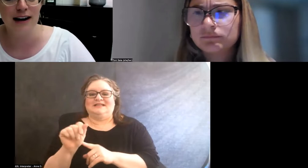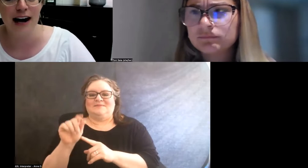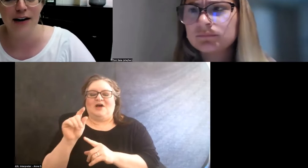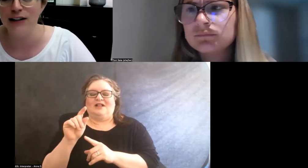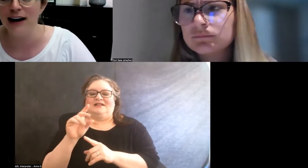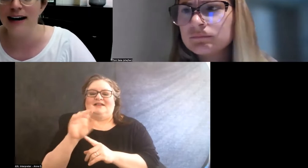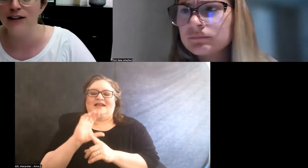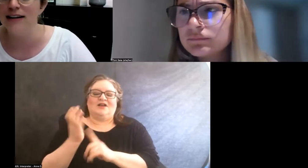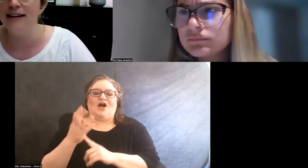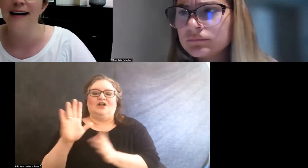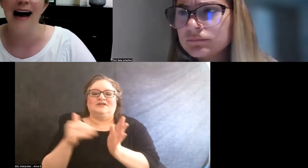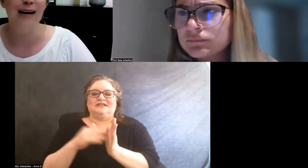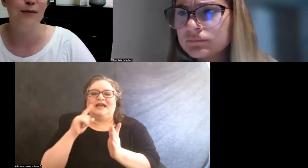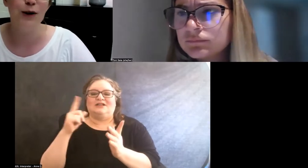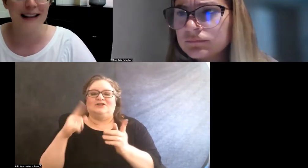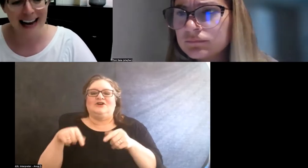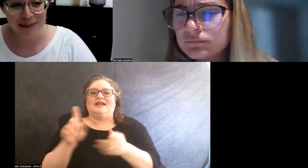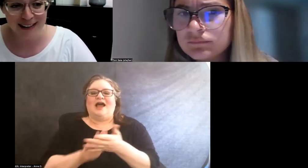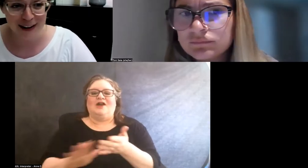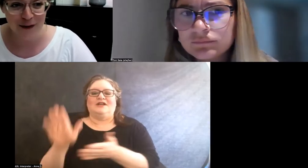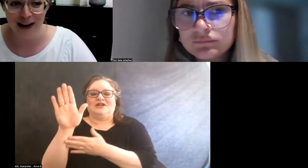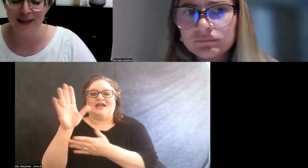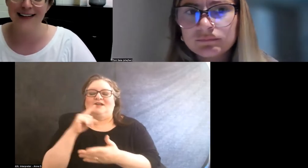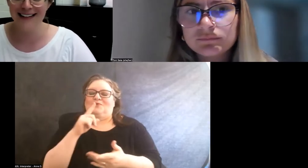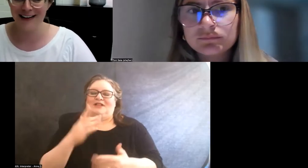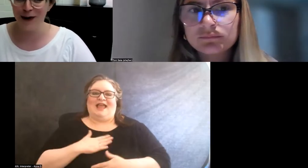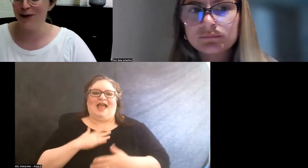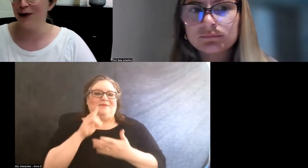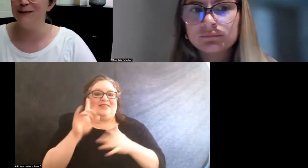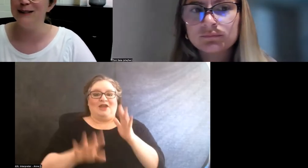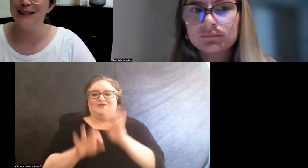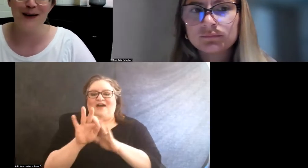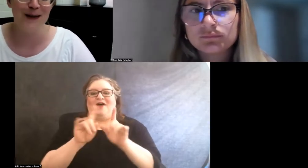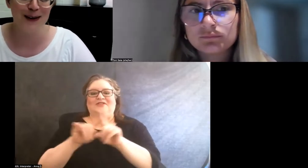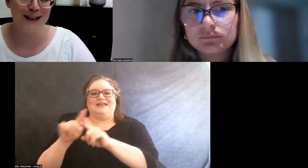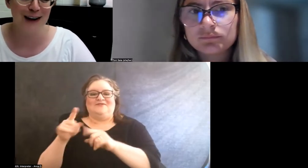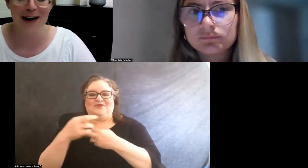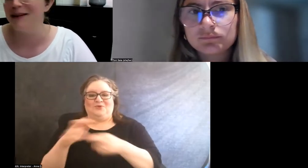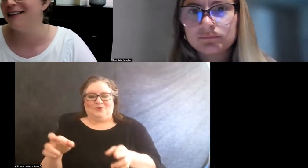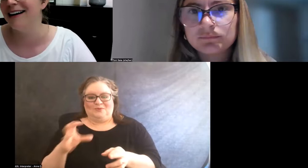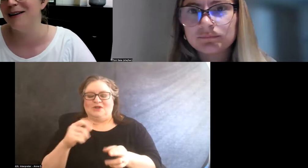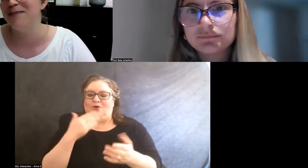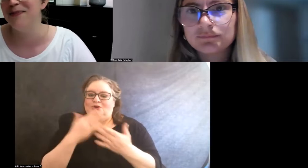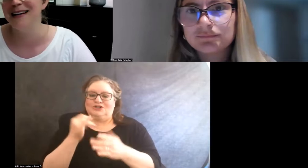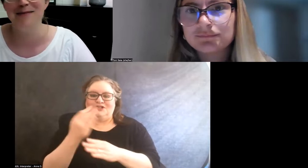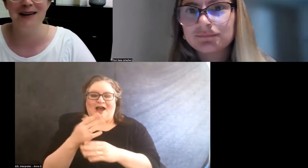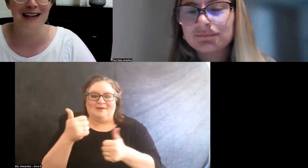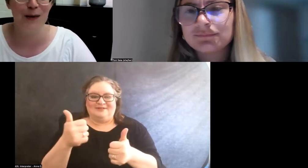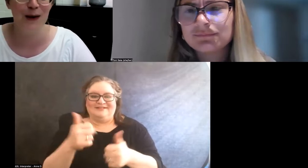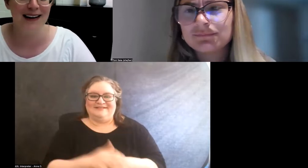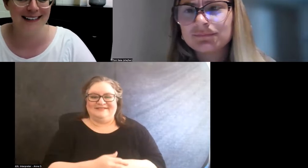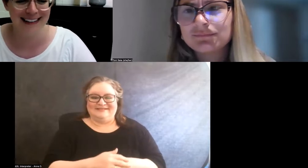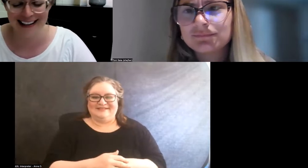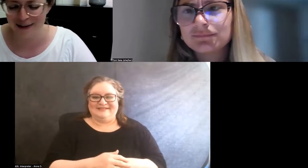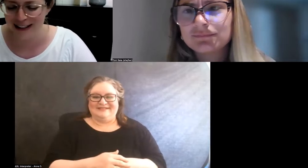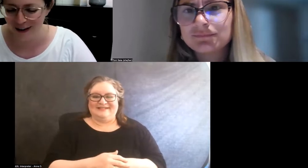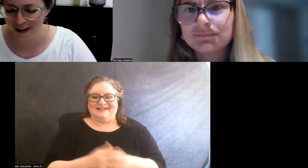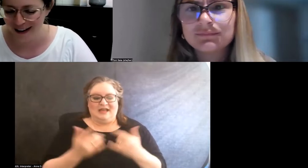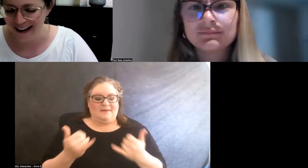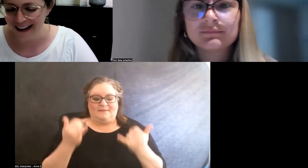in Higher Education. I'm really happy that you found the different room, so good job. Immediate win as we start.